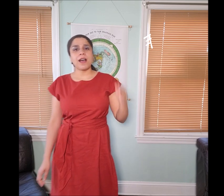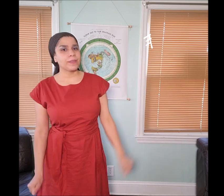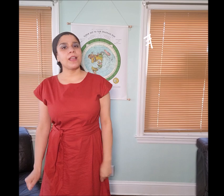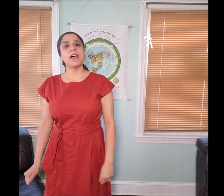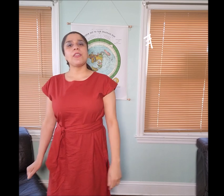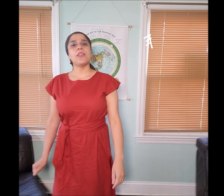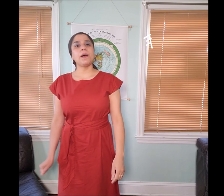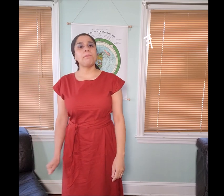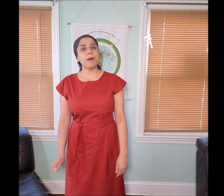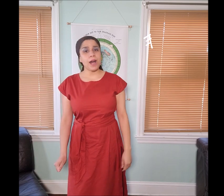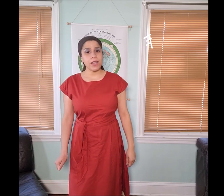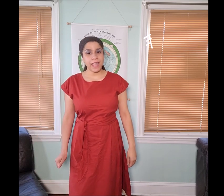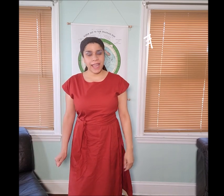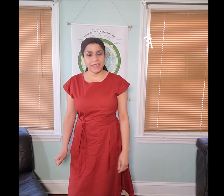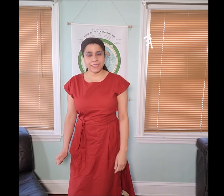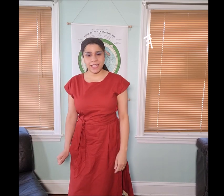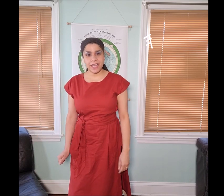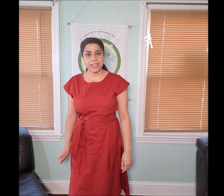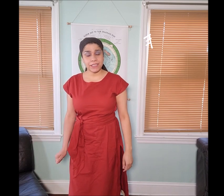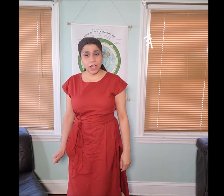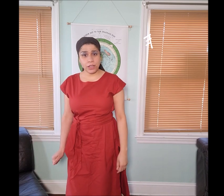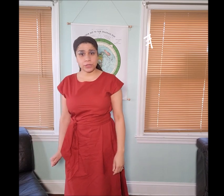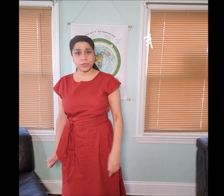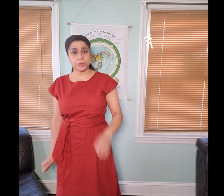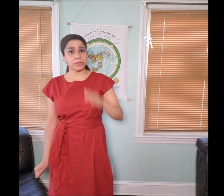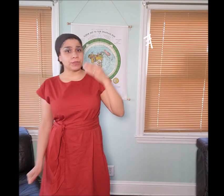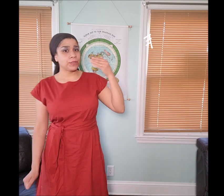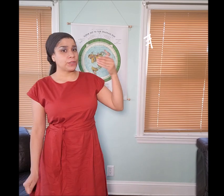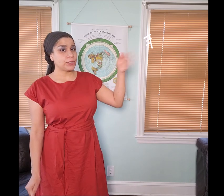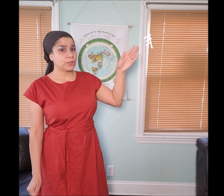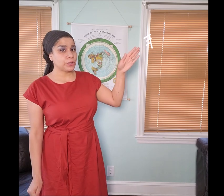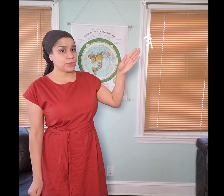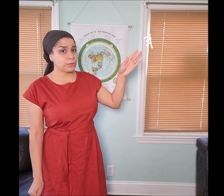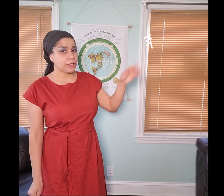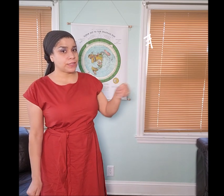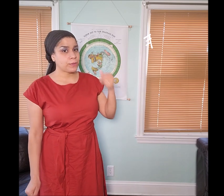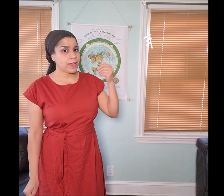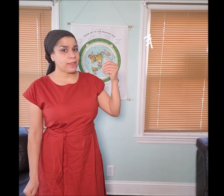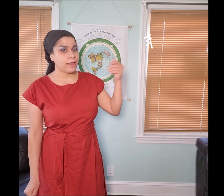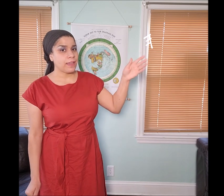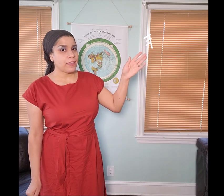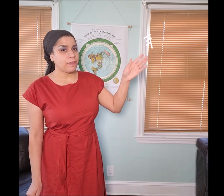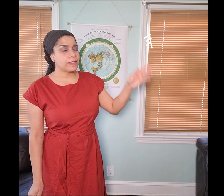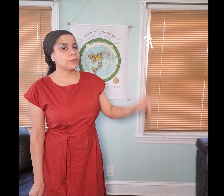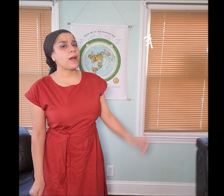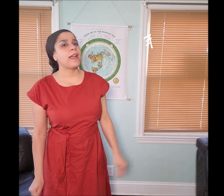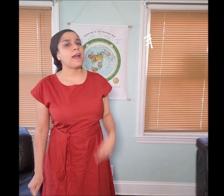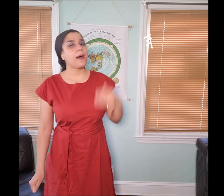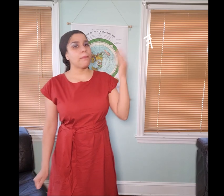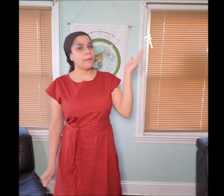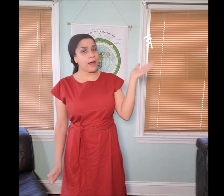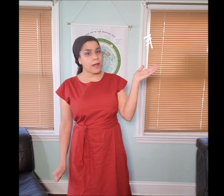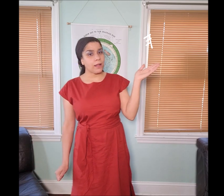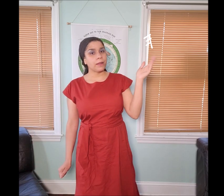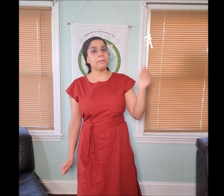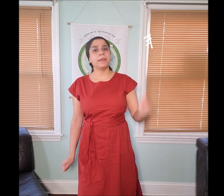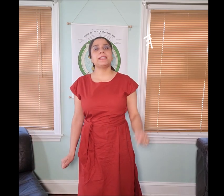"𐤄 ahbal" ball hand sign is also used to fan away things, this is why "𐤄 ahbal"